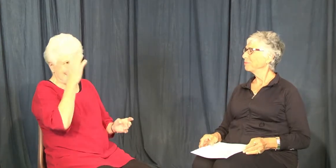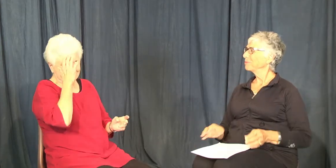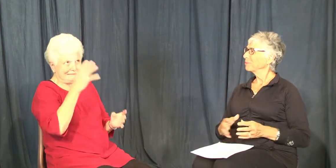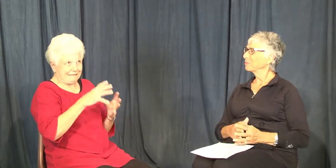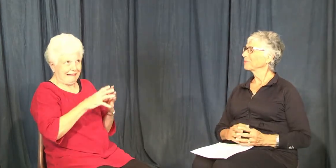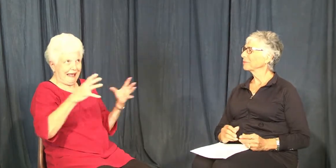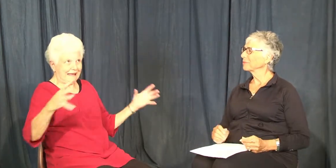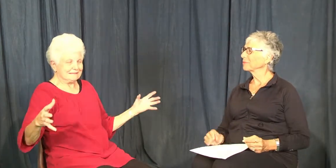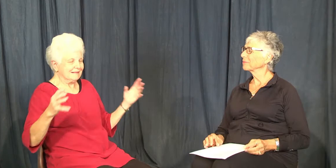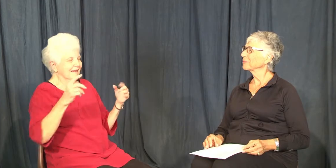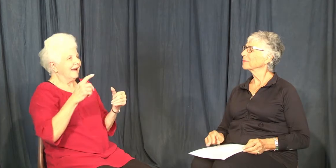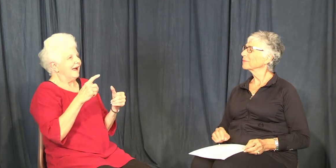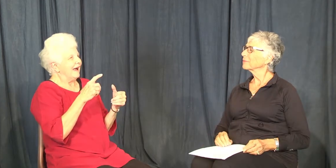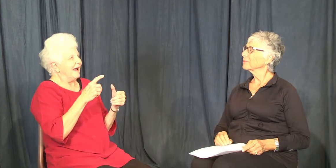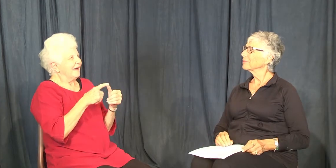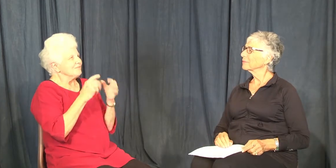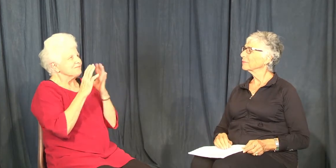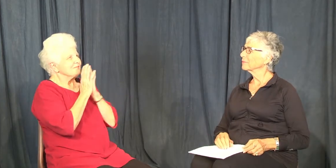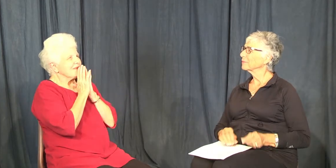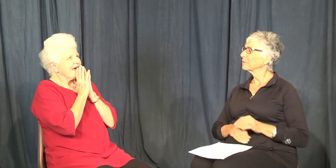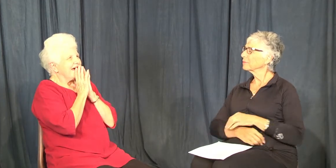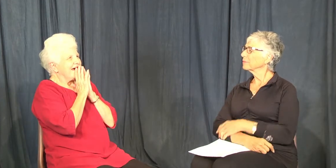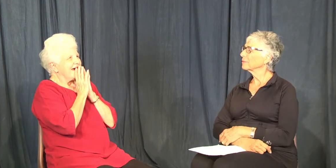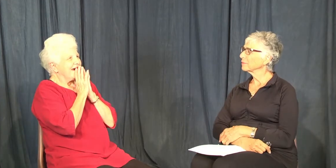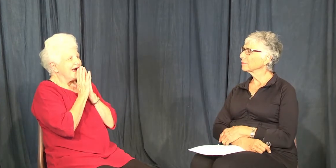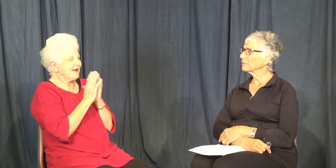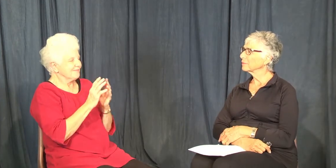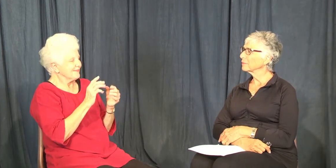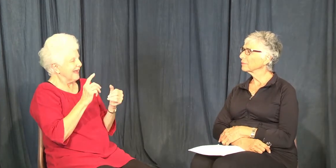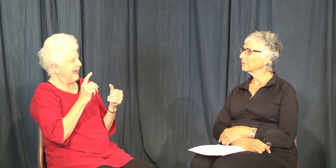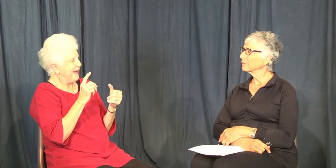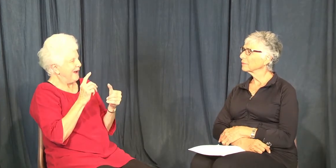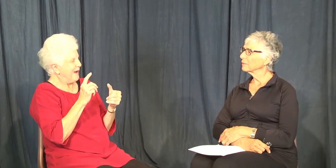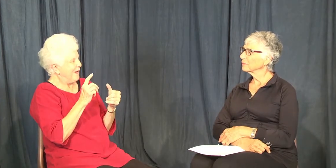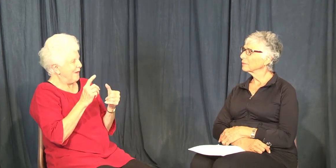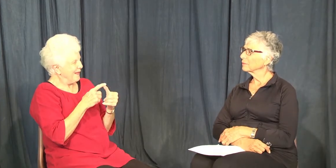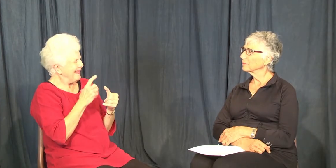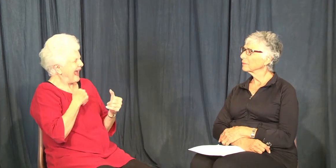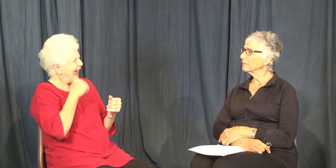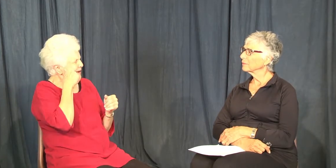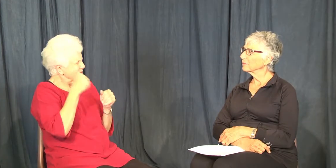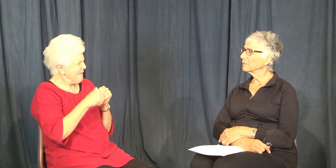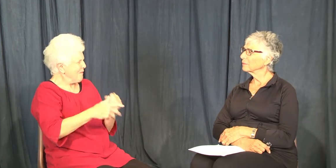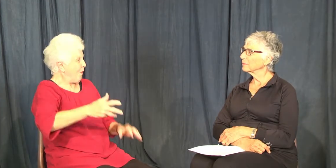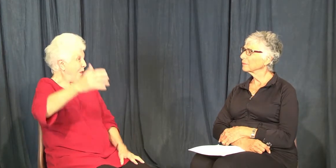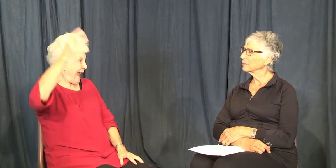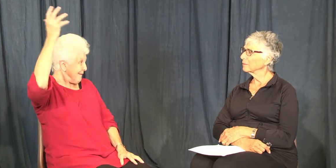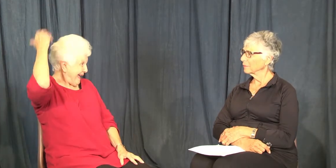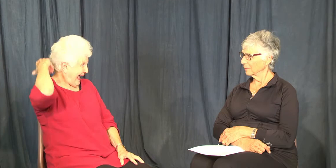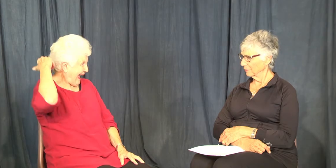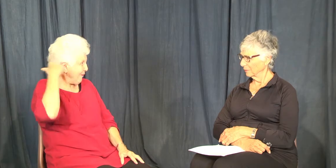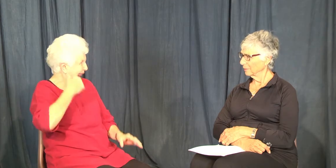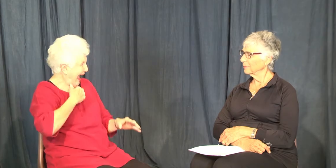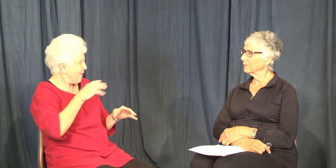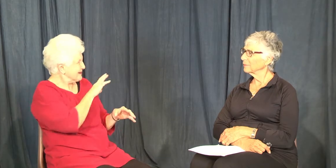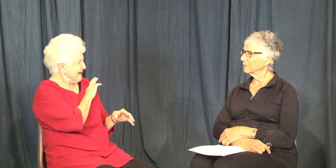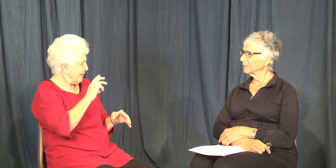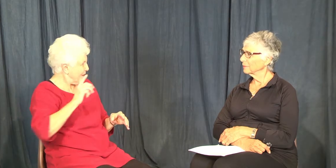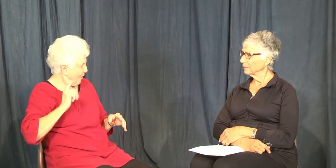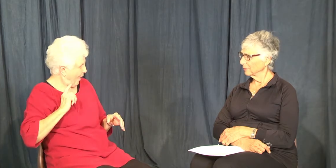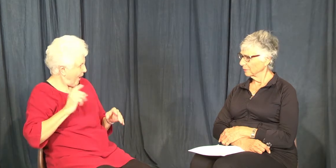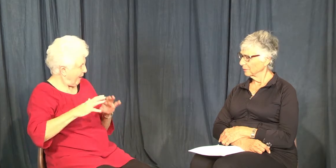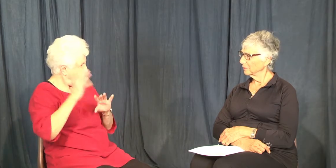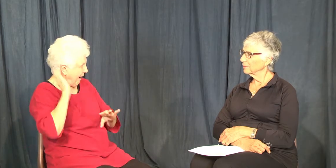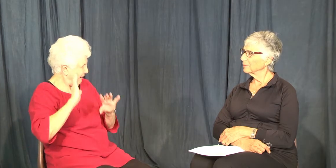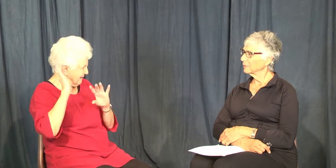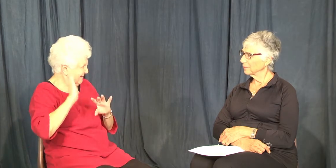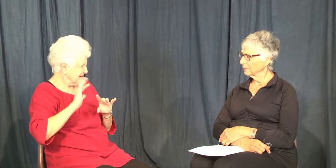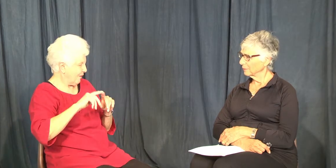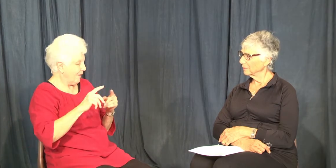I know, it is a lot. Well, I remember way back, I was on the board